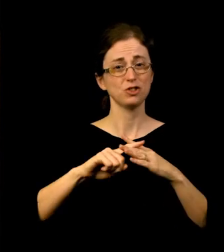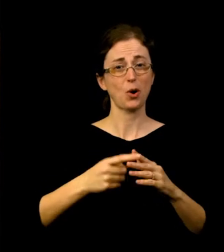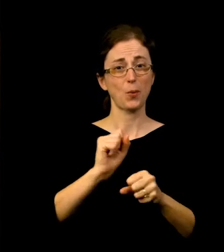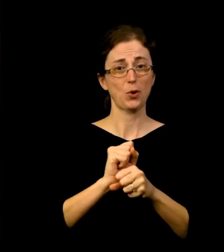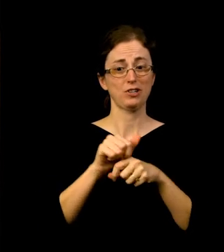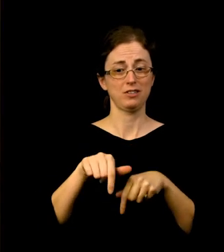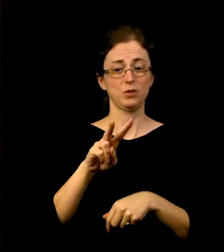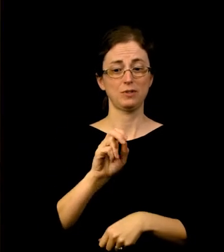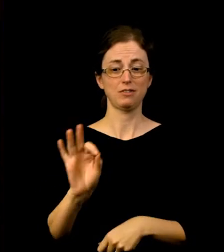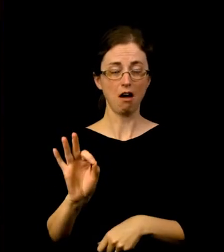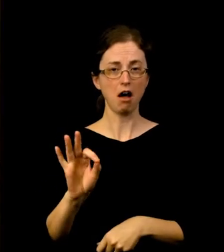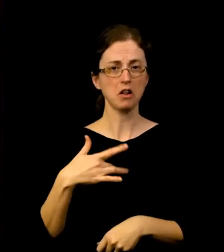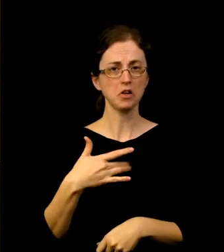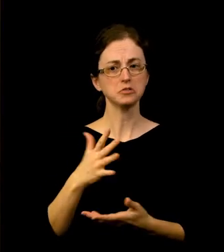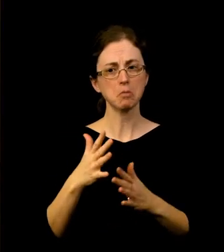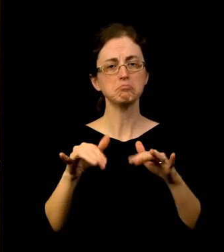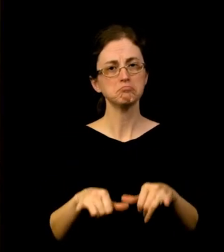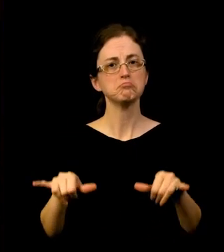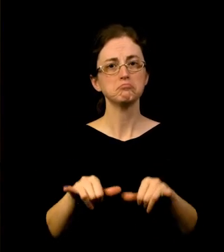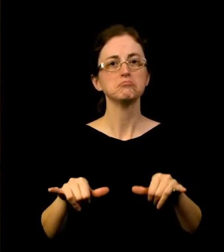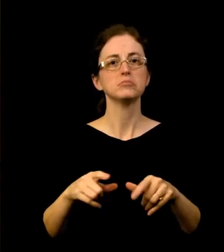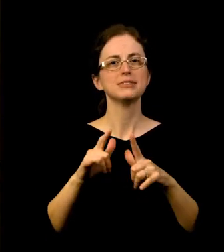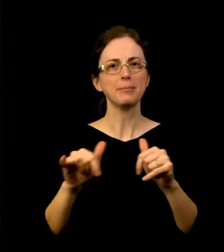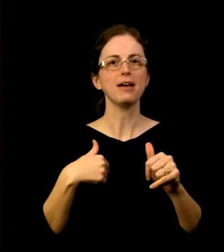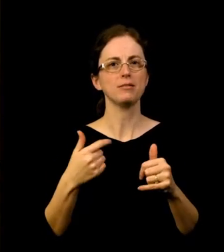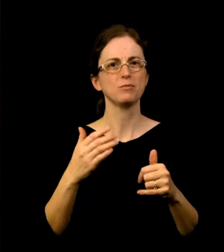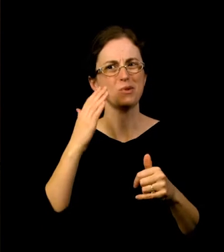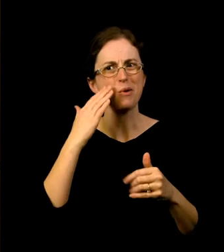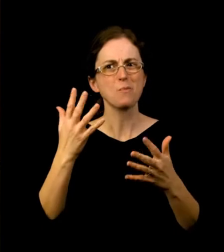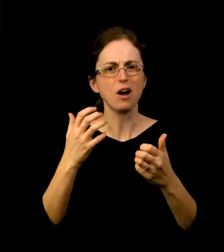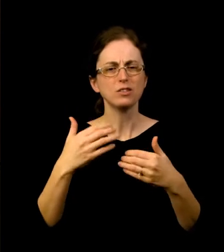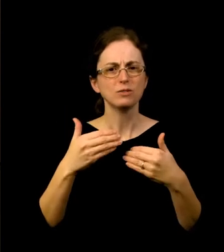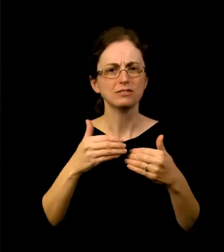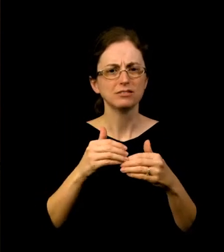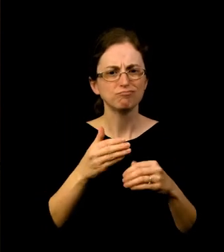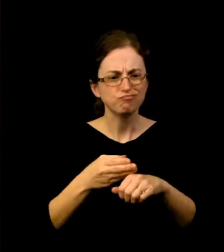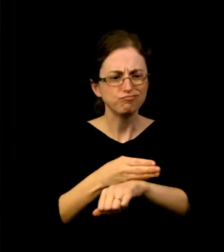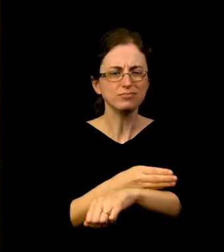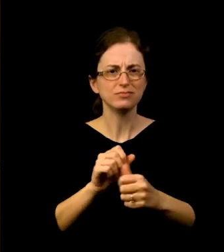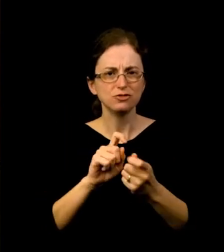But there was also a sense of urgency to change the Museum because we still were trying to really reach more out into the community.